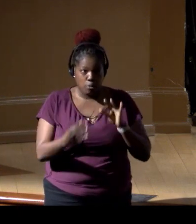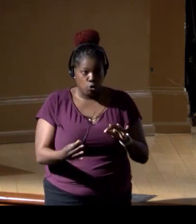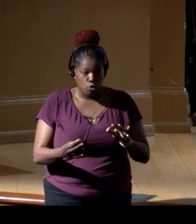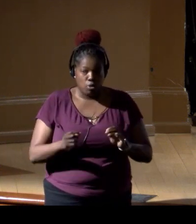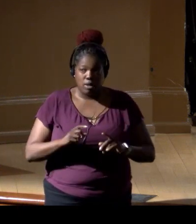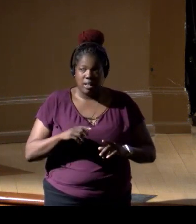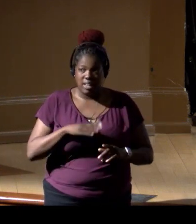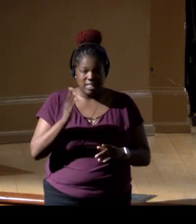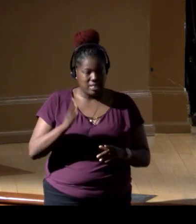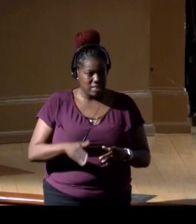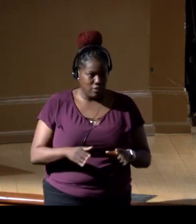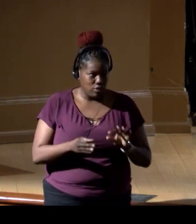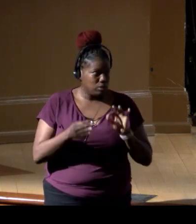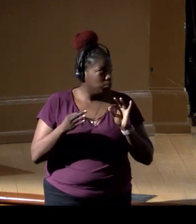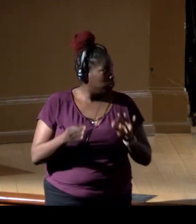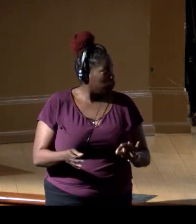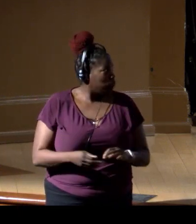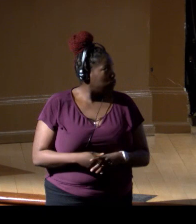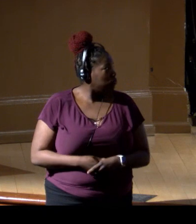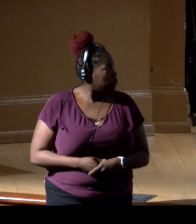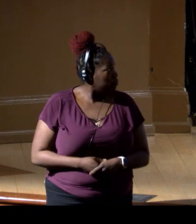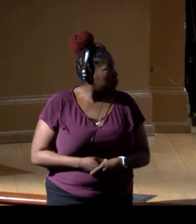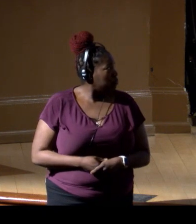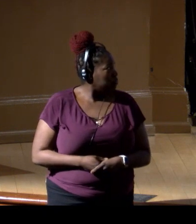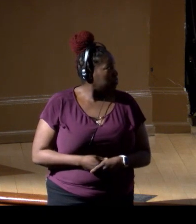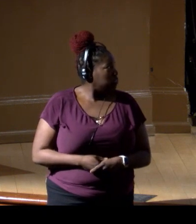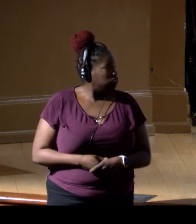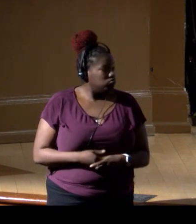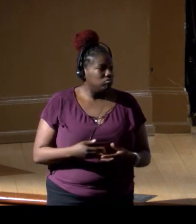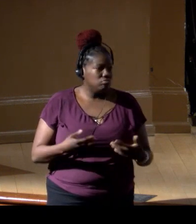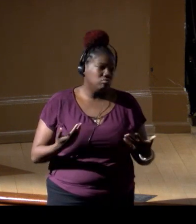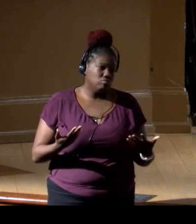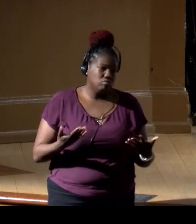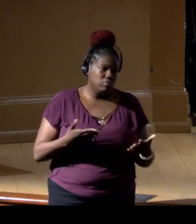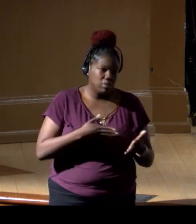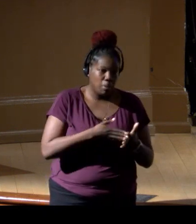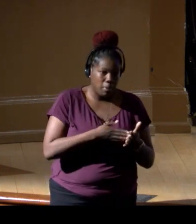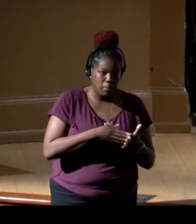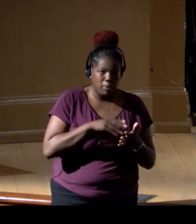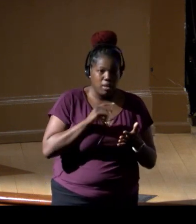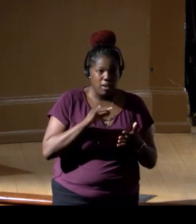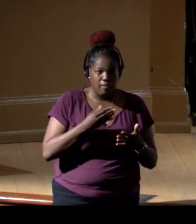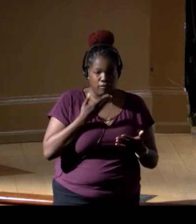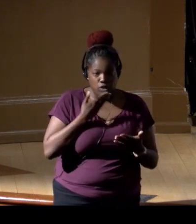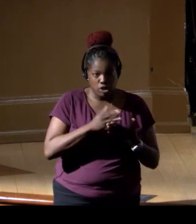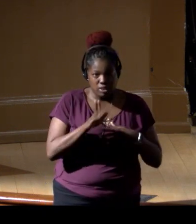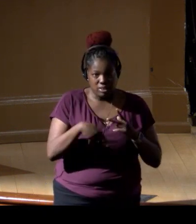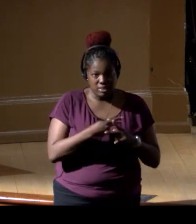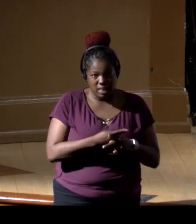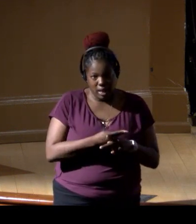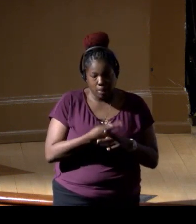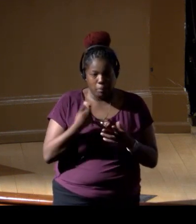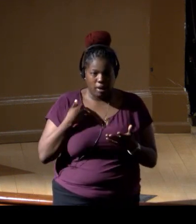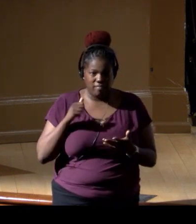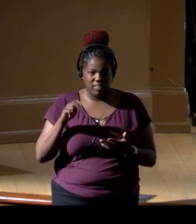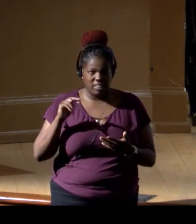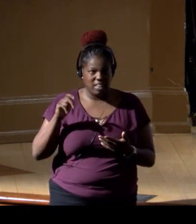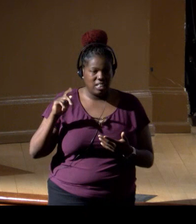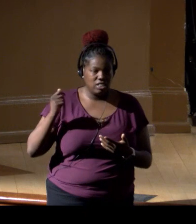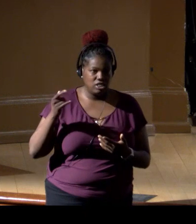It never is perfect, right? So, you know, enemy of good type analogy here. So I think if we can respect that there's adaptability,